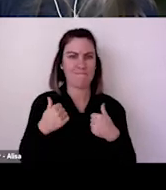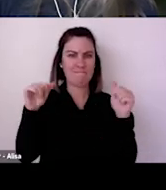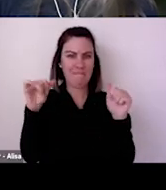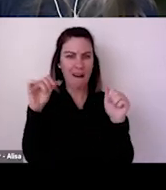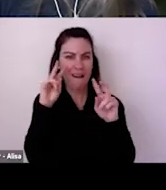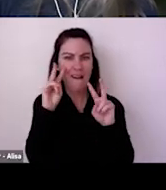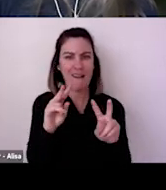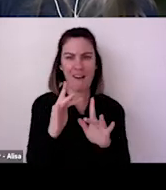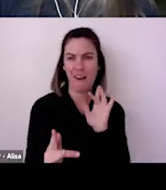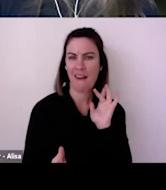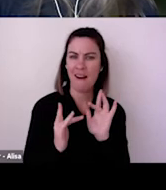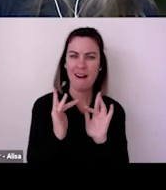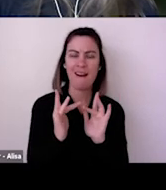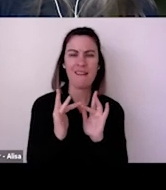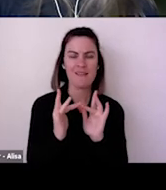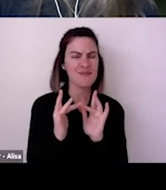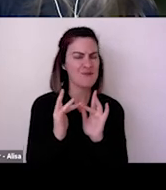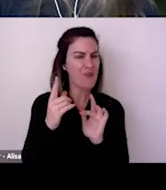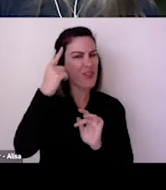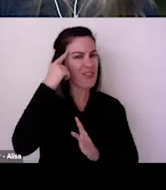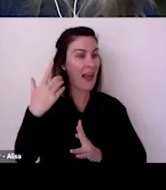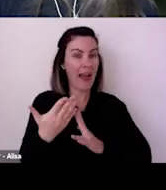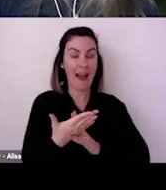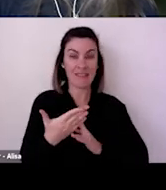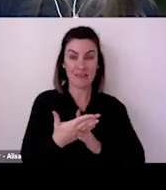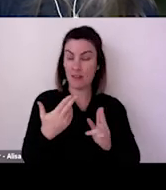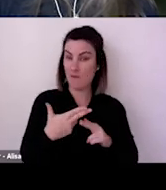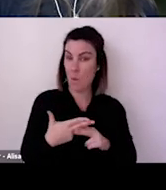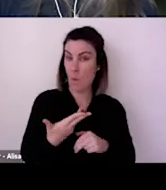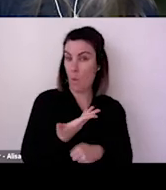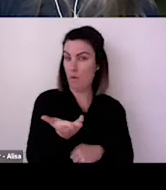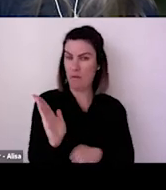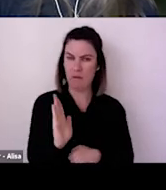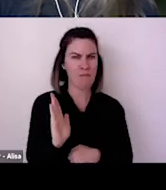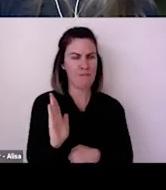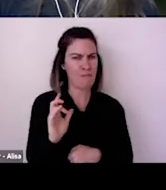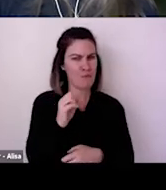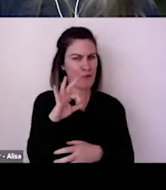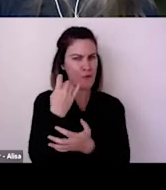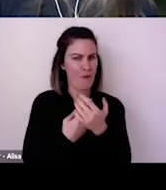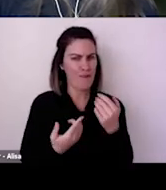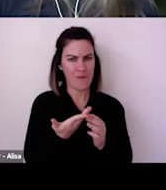and one of the key points I took away was actually the conference was really helpful in terms of us all processing what's happened.